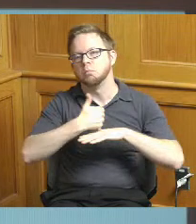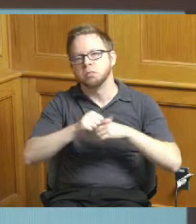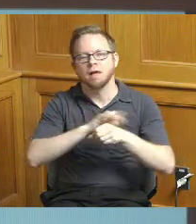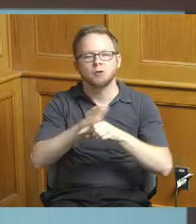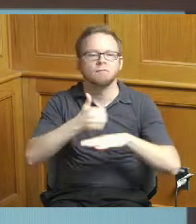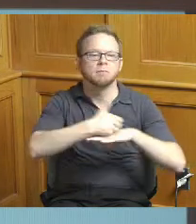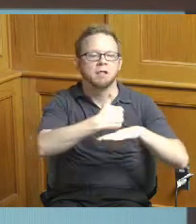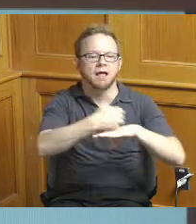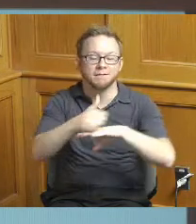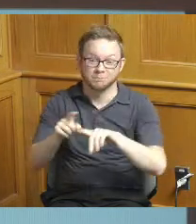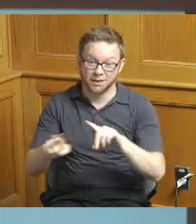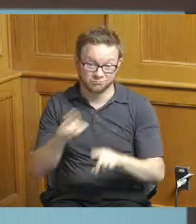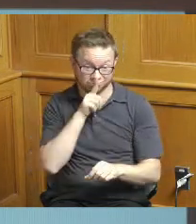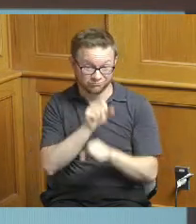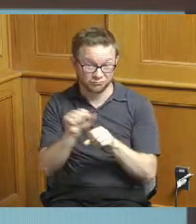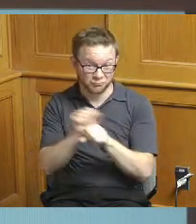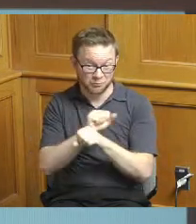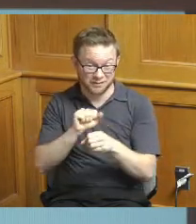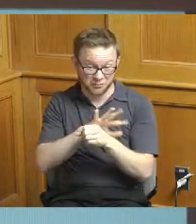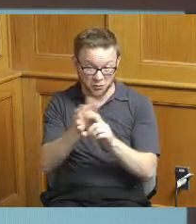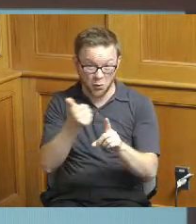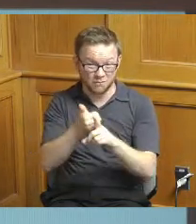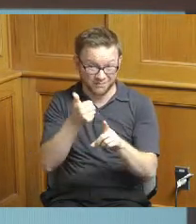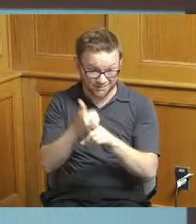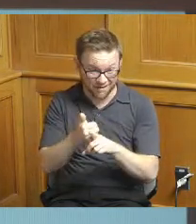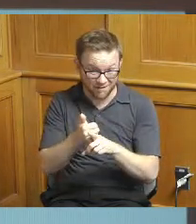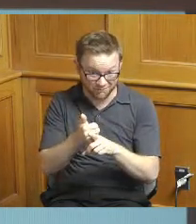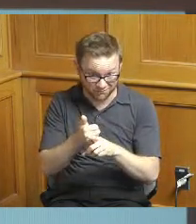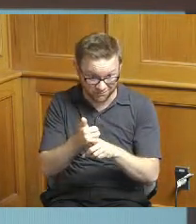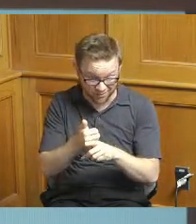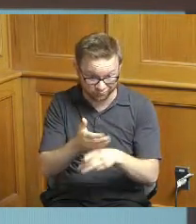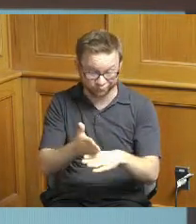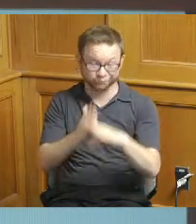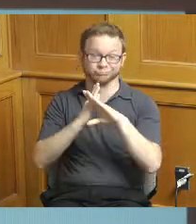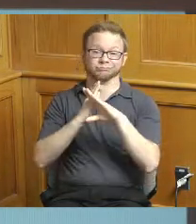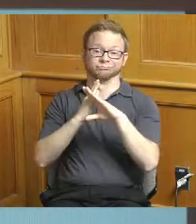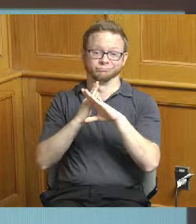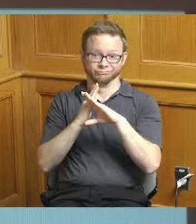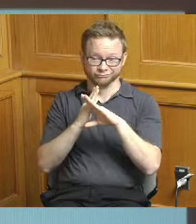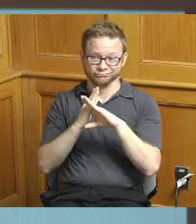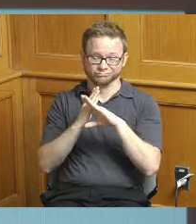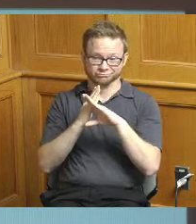Covid did really set us back on you know a lot of different areas but I think some of the main